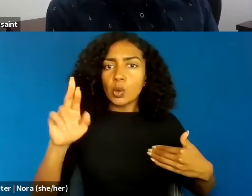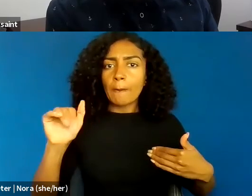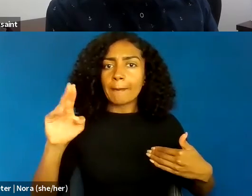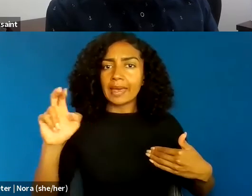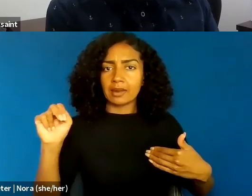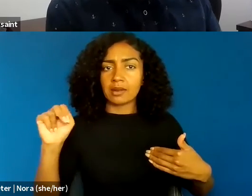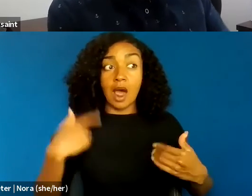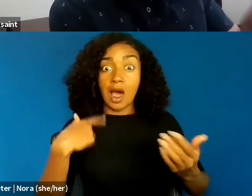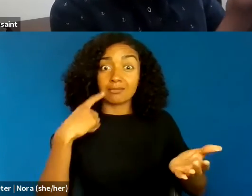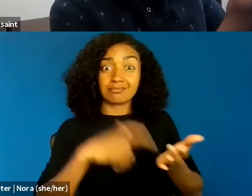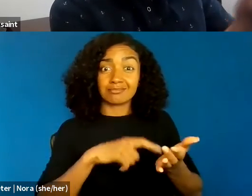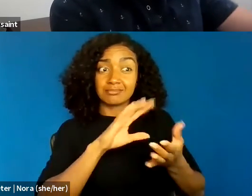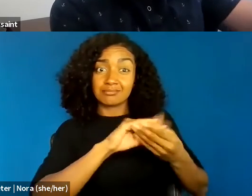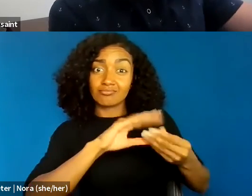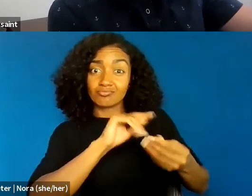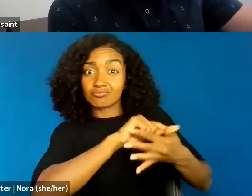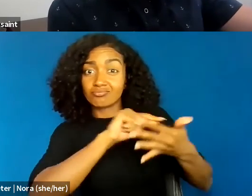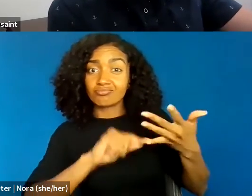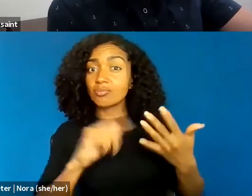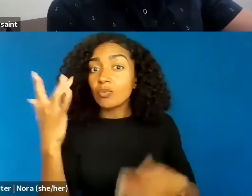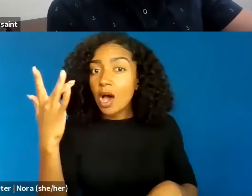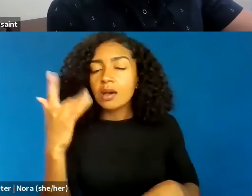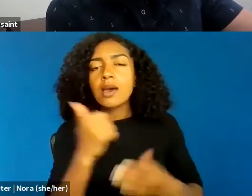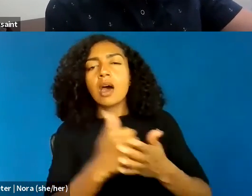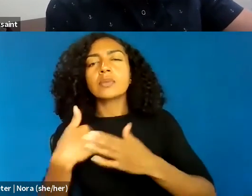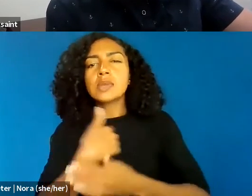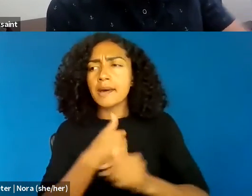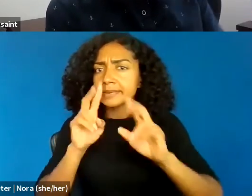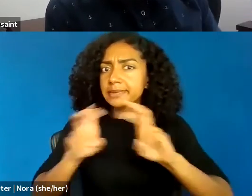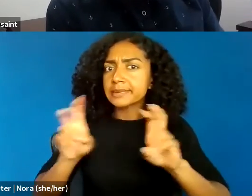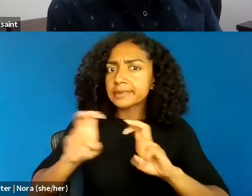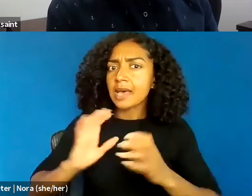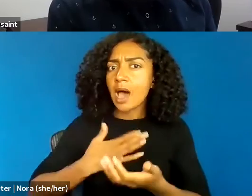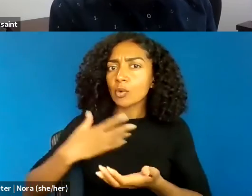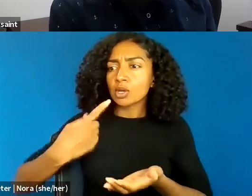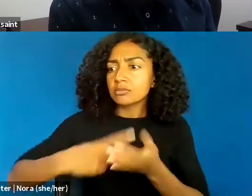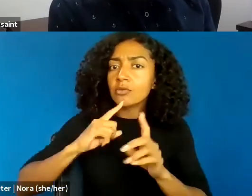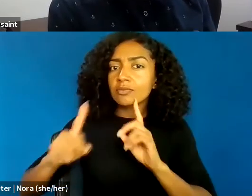a lot of our conversations around policing use economic language like efficiency,